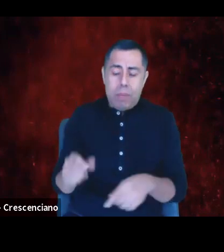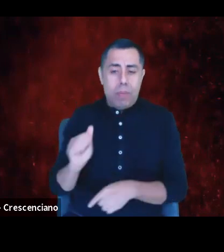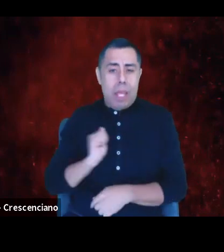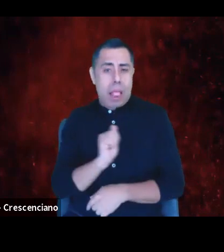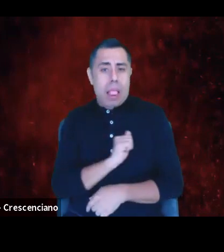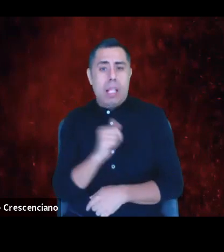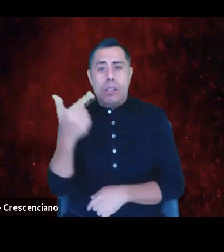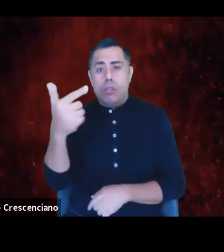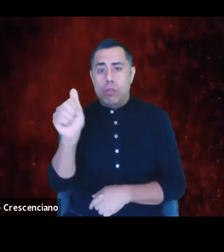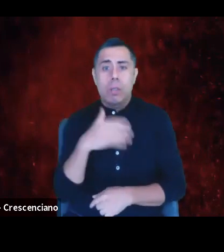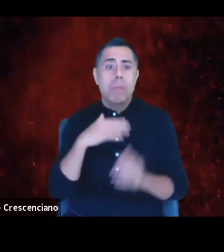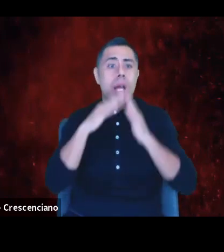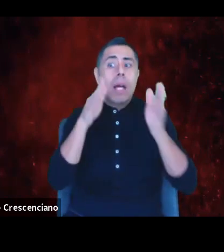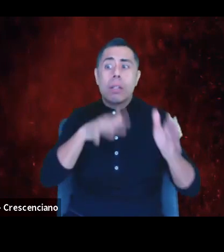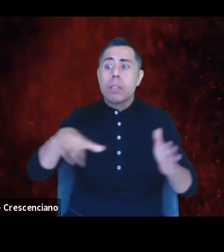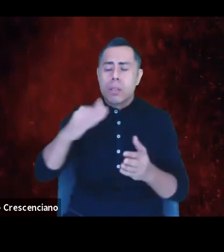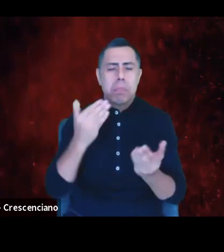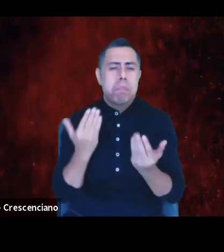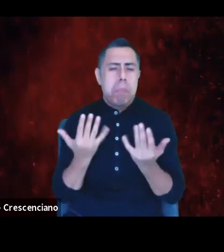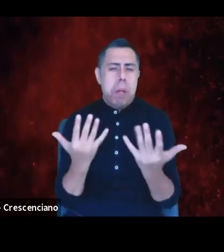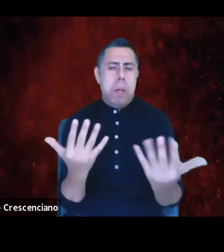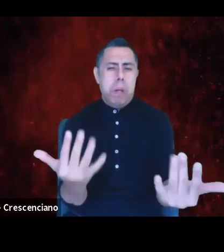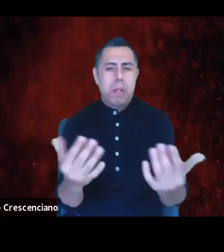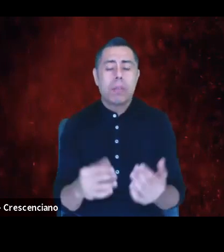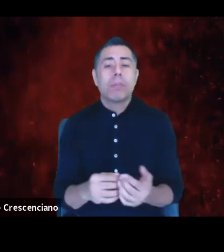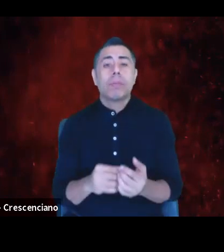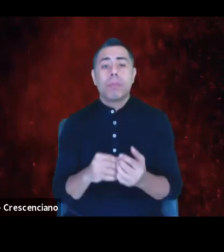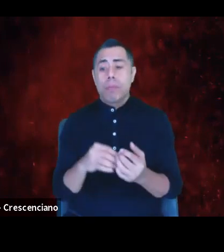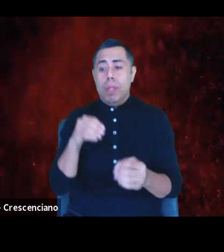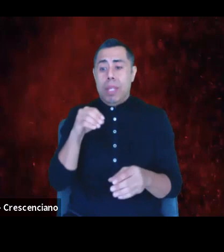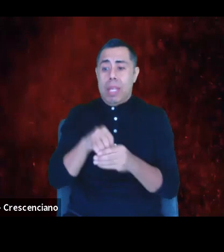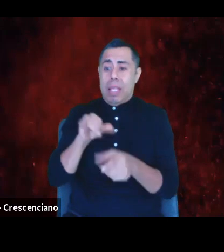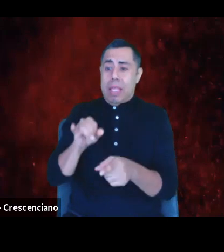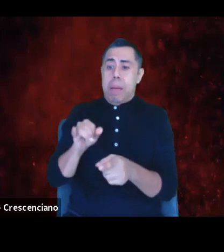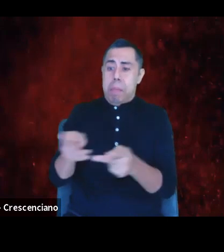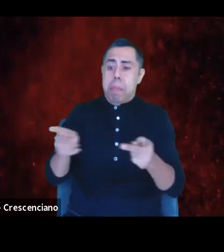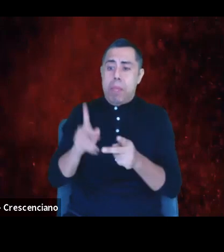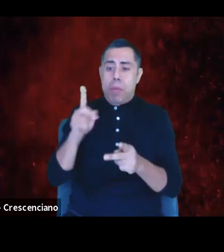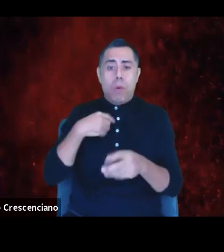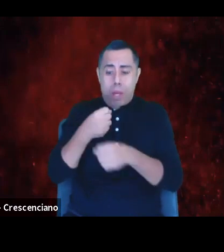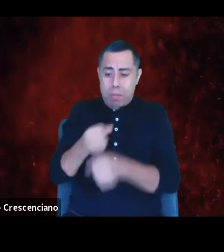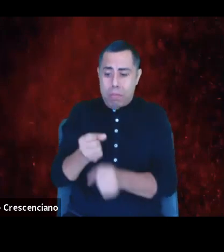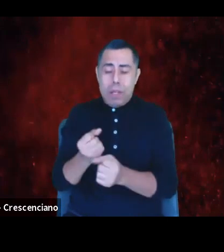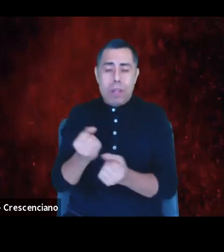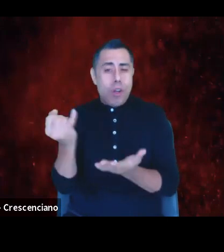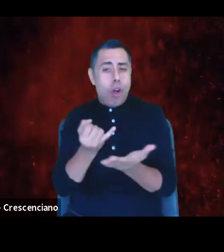where I've created art, inspired empathy doing this thing we call theater, and in cities where I've called home,